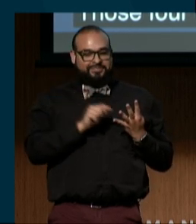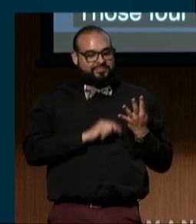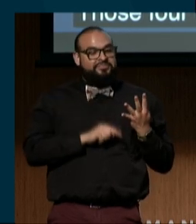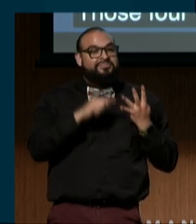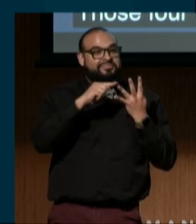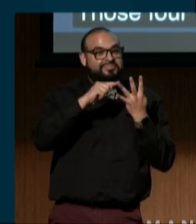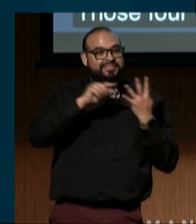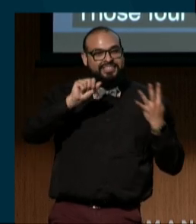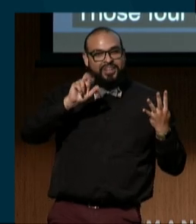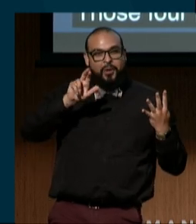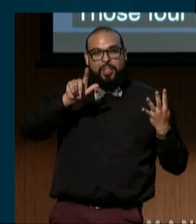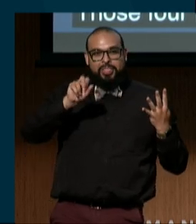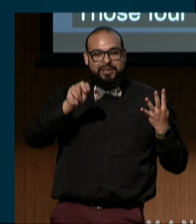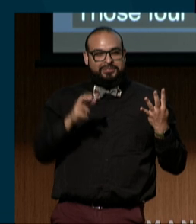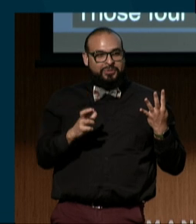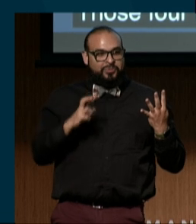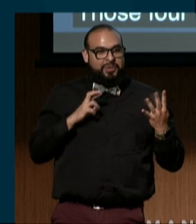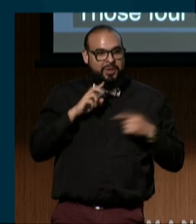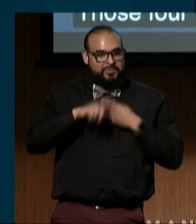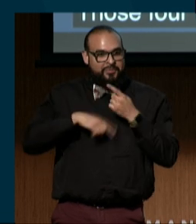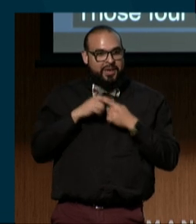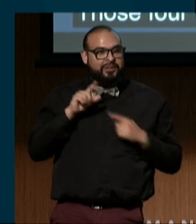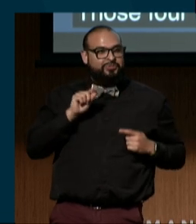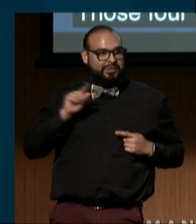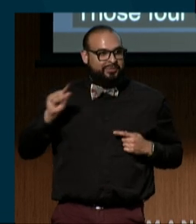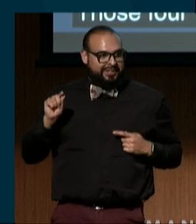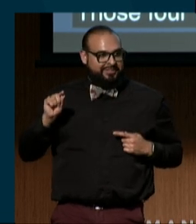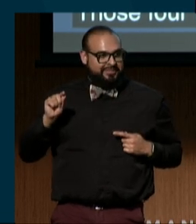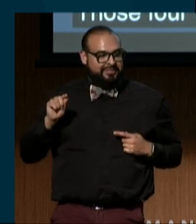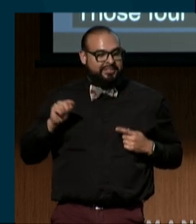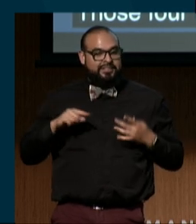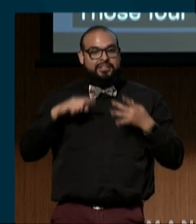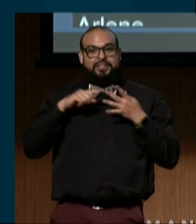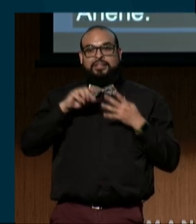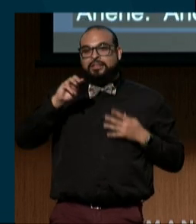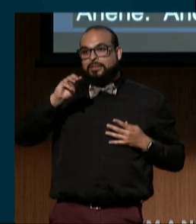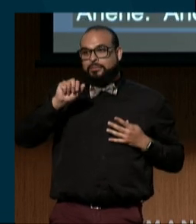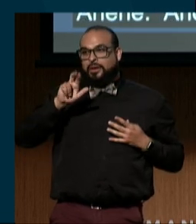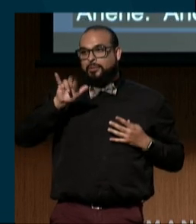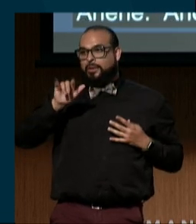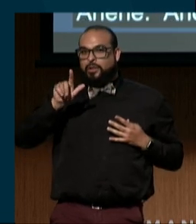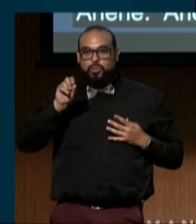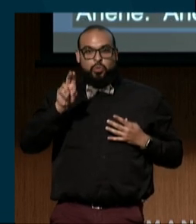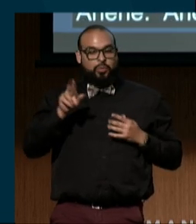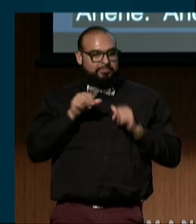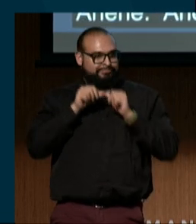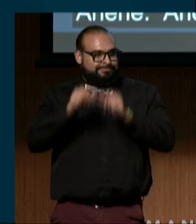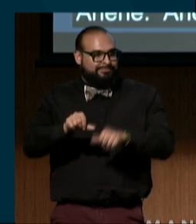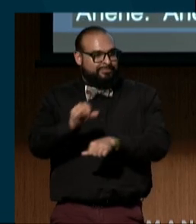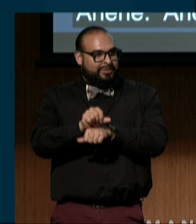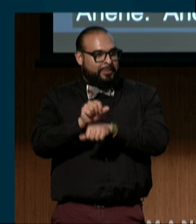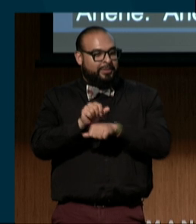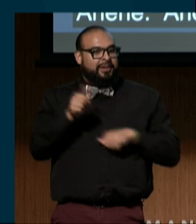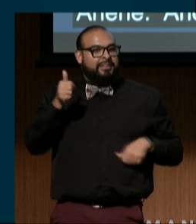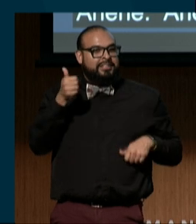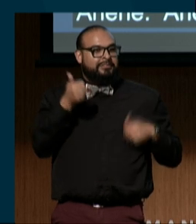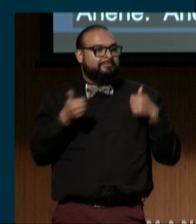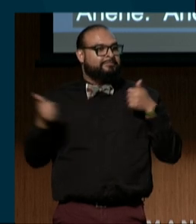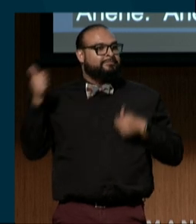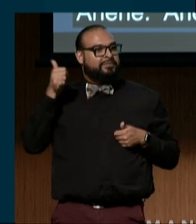Arlene retired in 2020, and Mary Lou is still hard at work as DREDF's senior policy advisor.